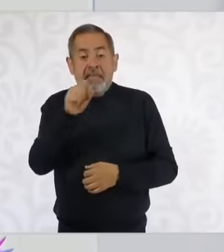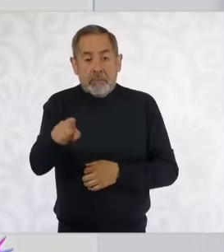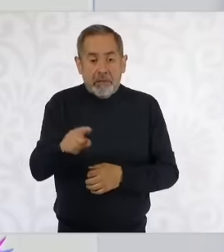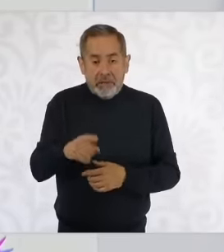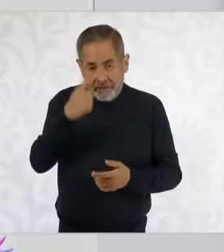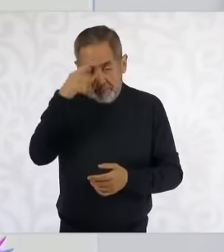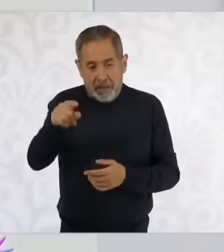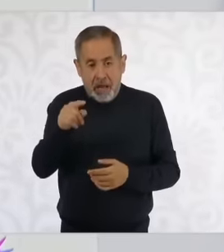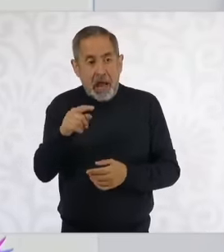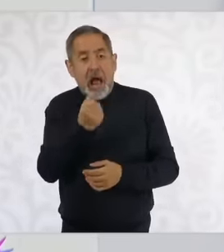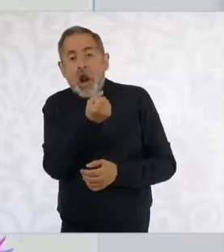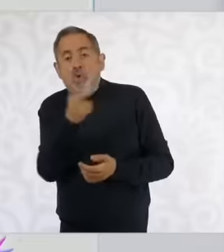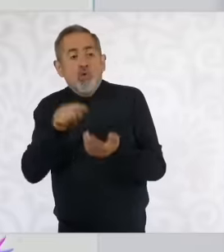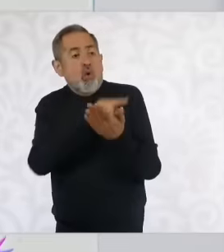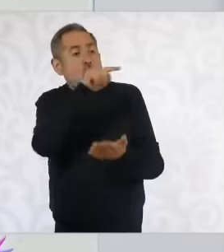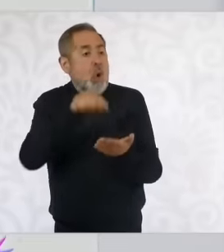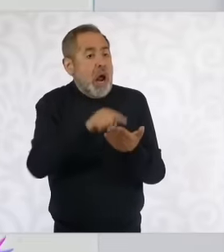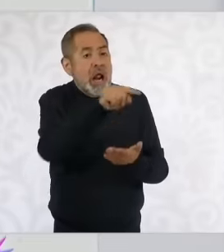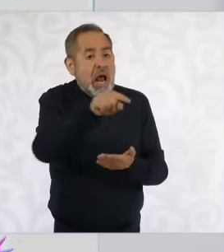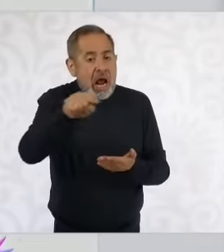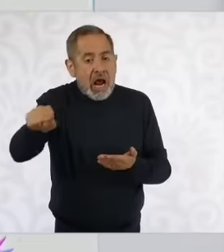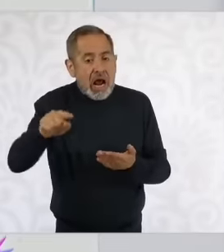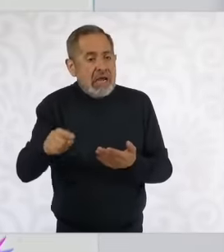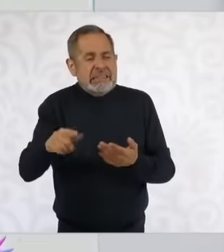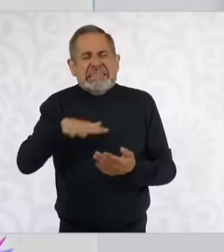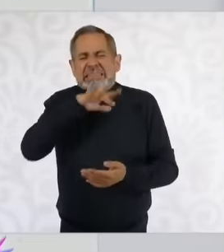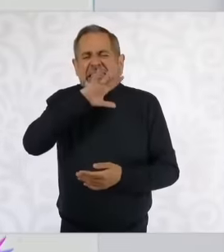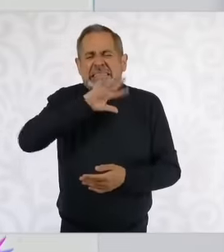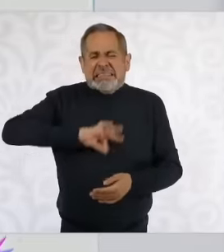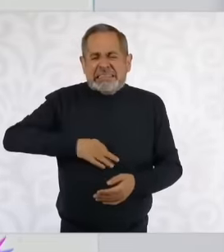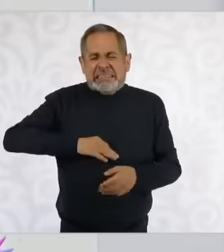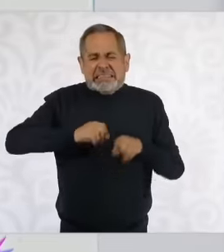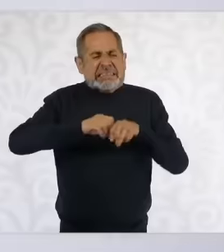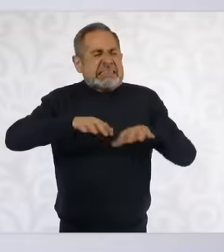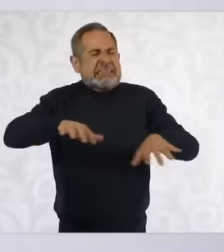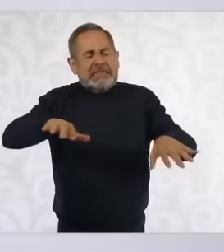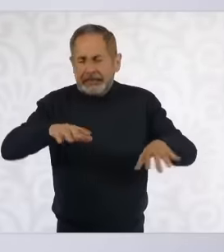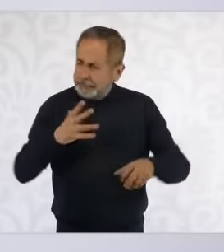of some areas that have historically been highly contaminated. For example, the